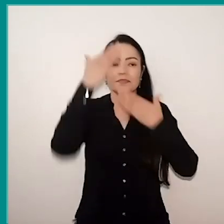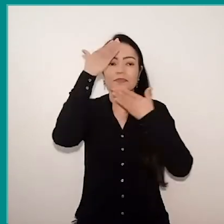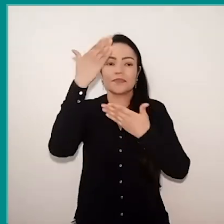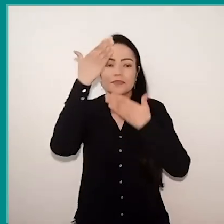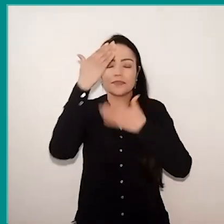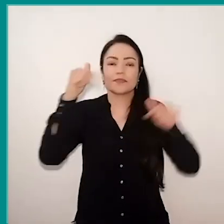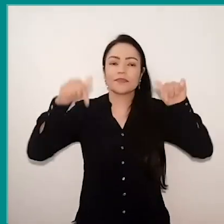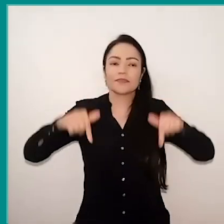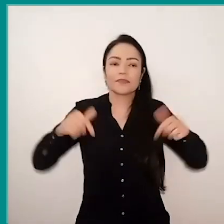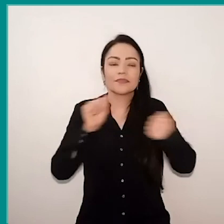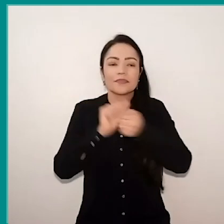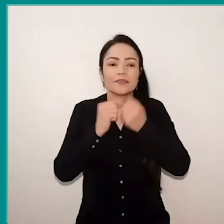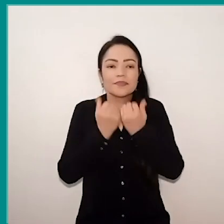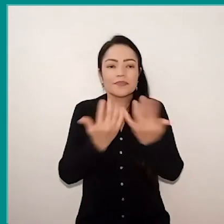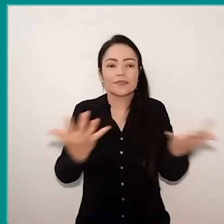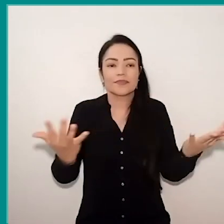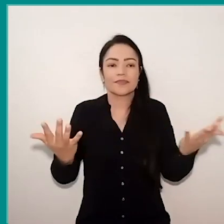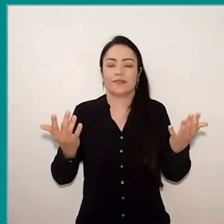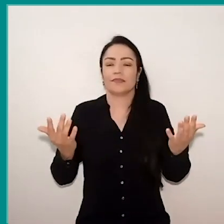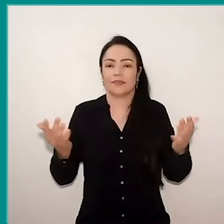share with you this moment,